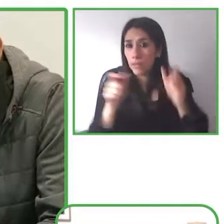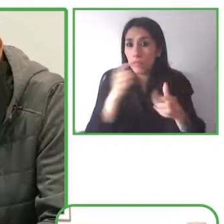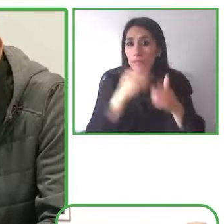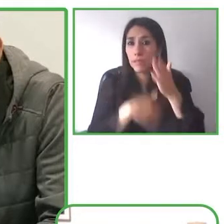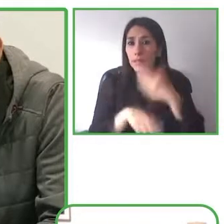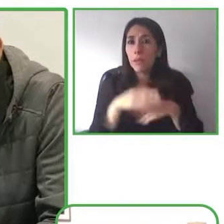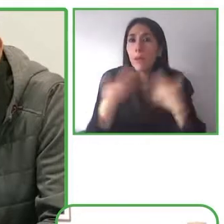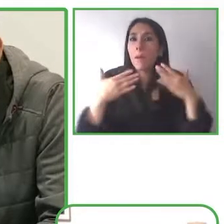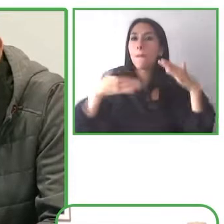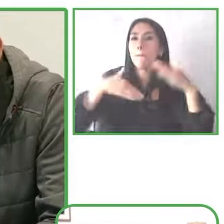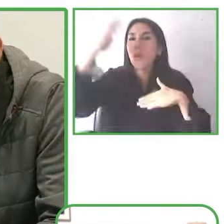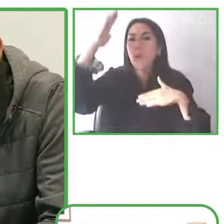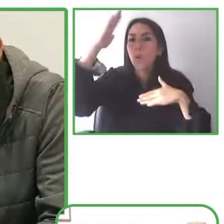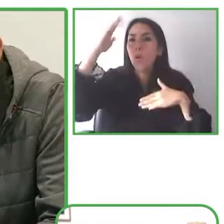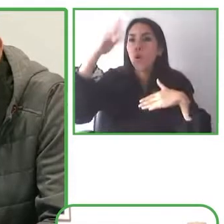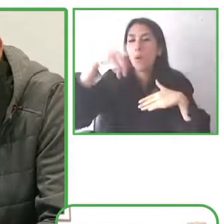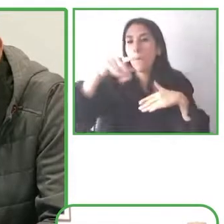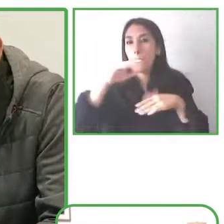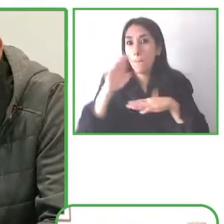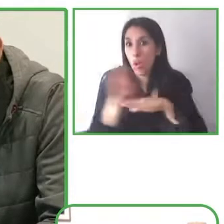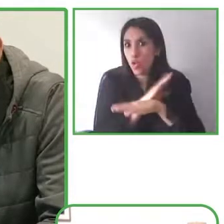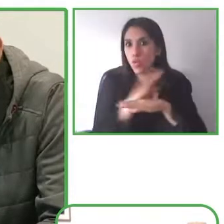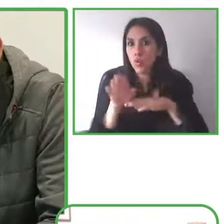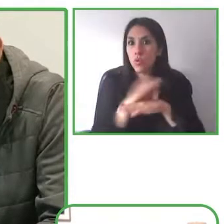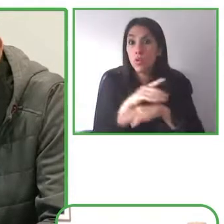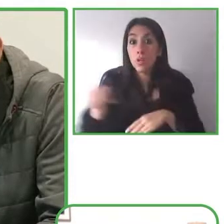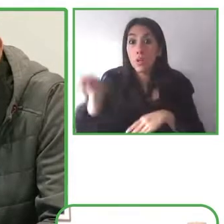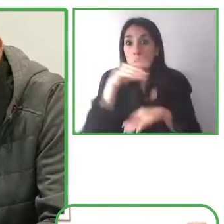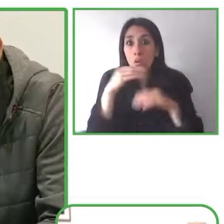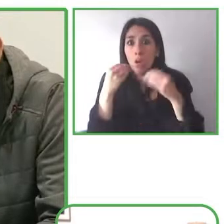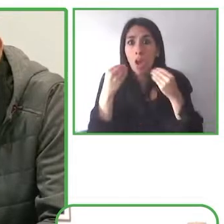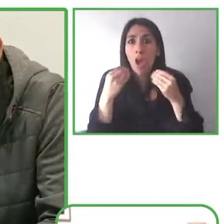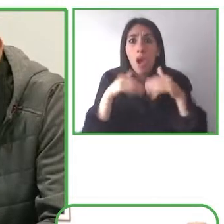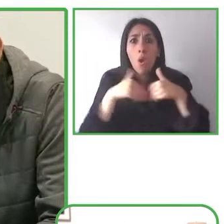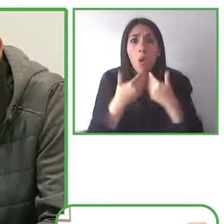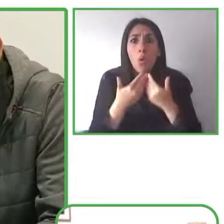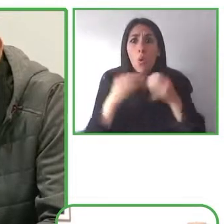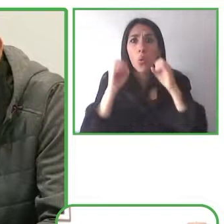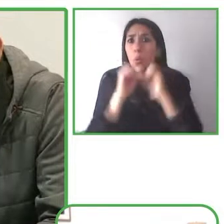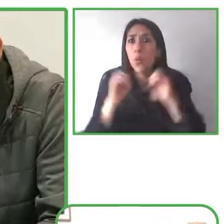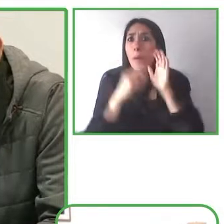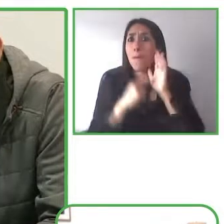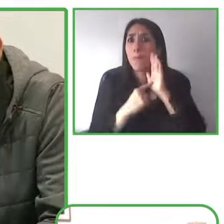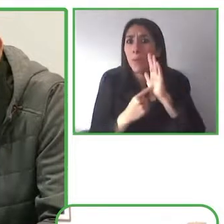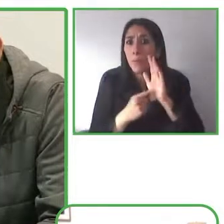impairments in terms of what they sound like which is why speech